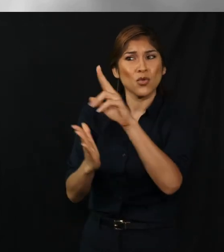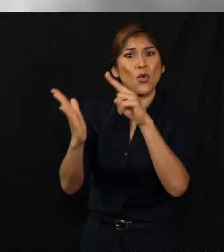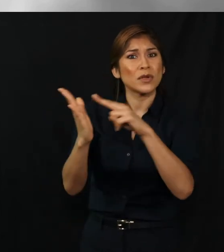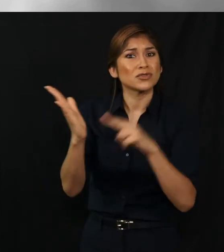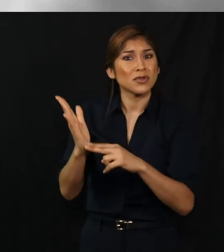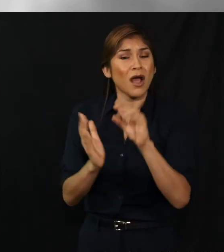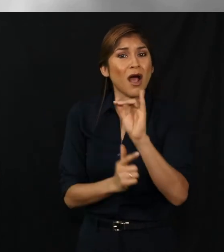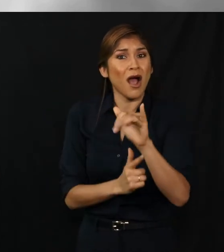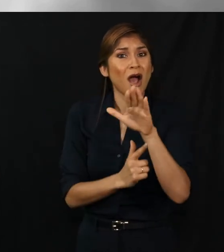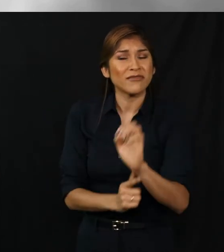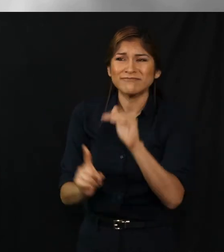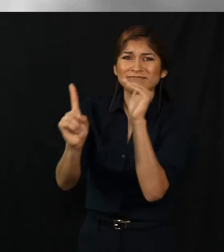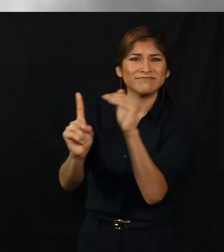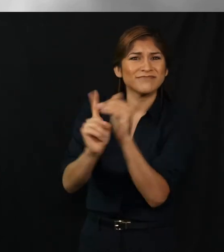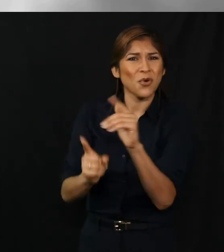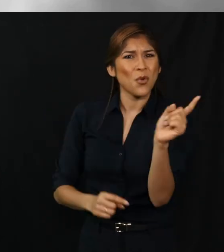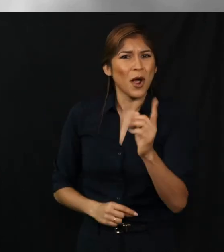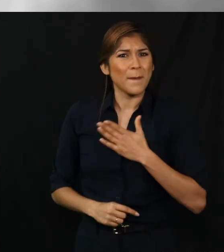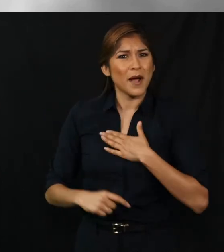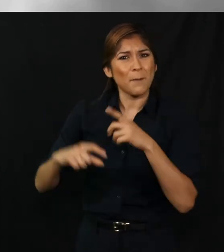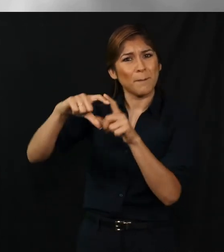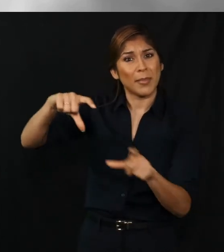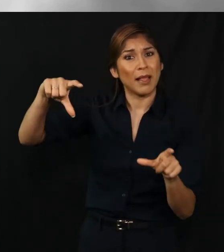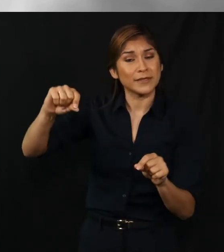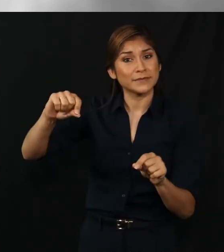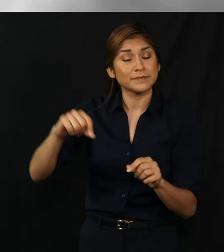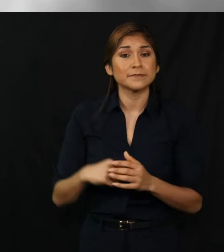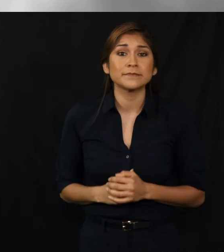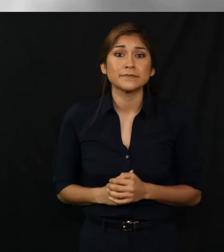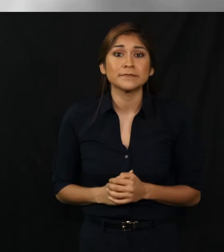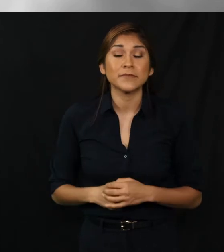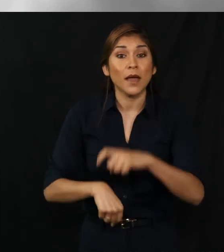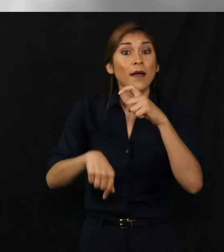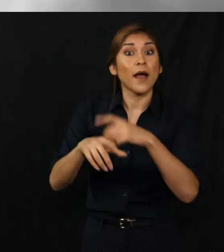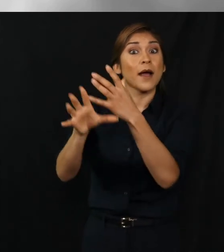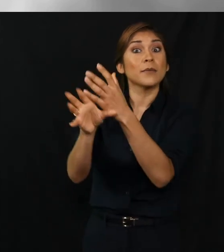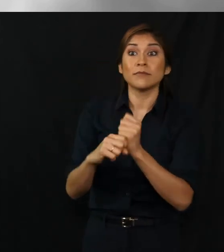and collecting the status online, please contact your registrar office.